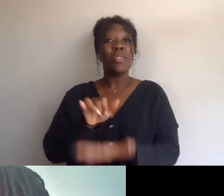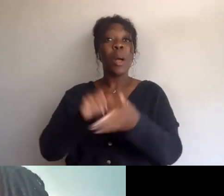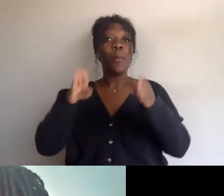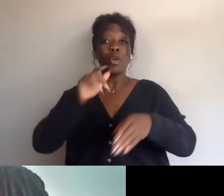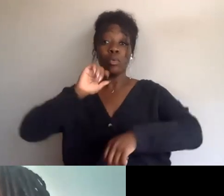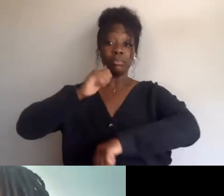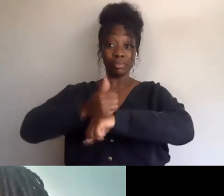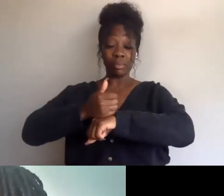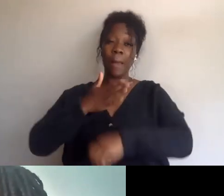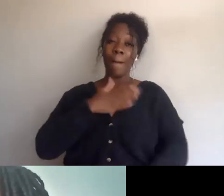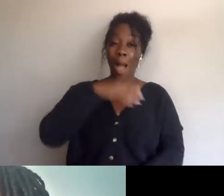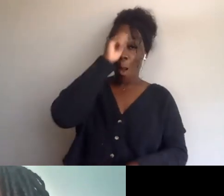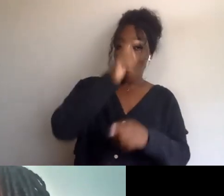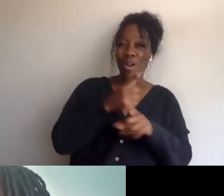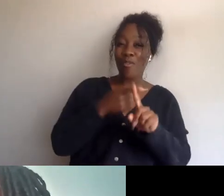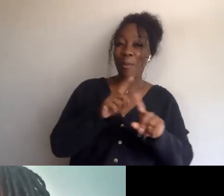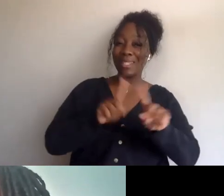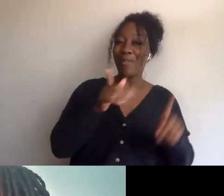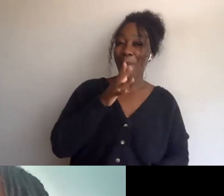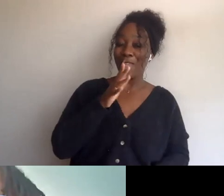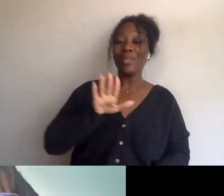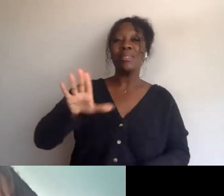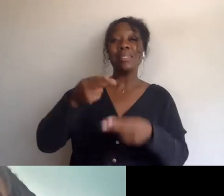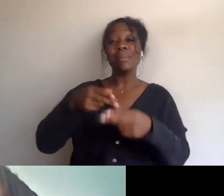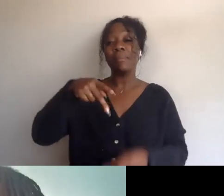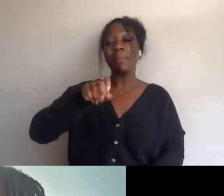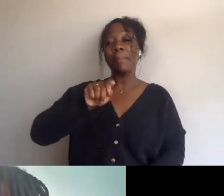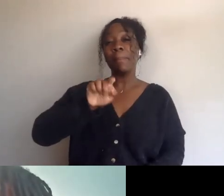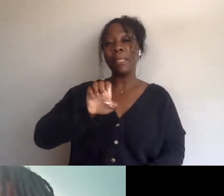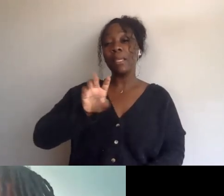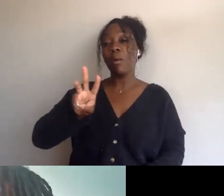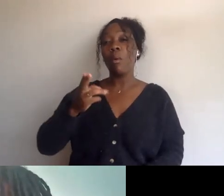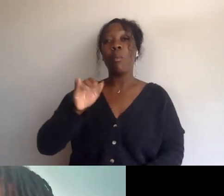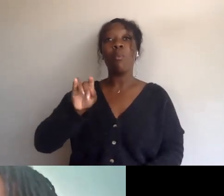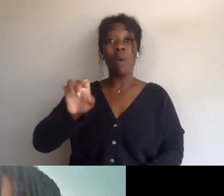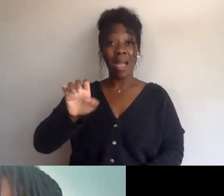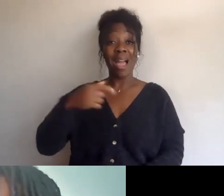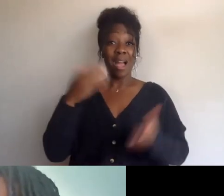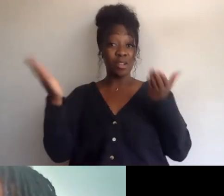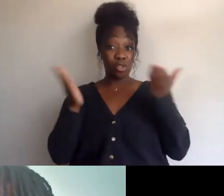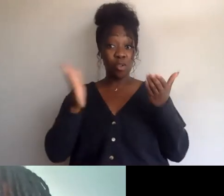his name is Pete White, and I serve on the board there. They do amazing work,